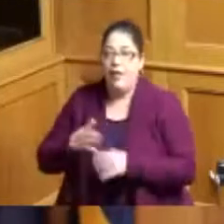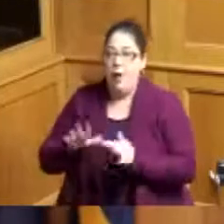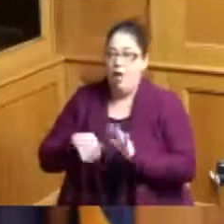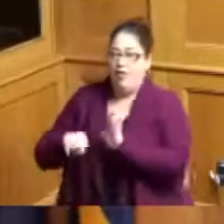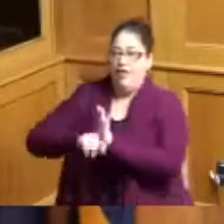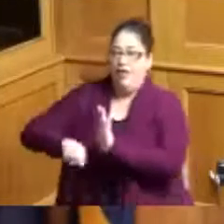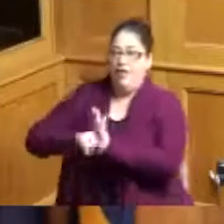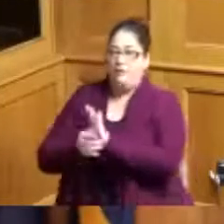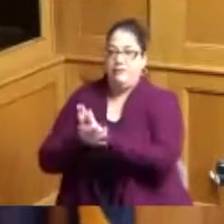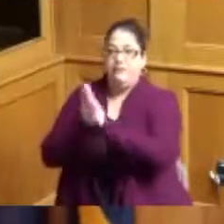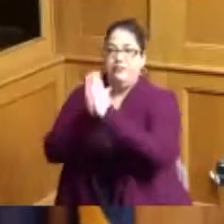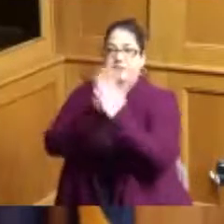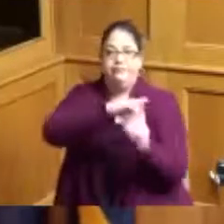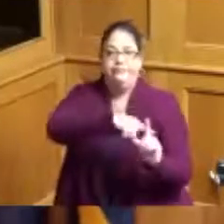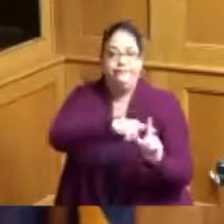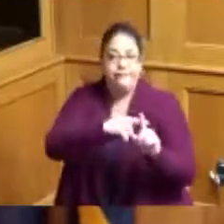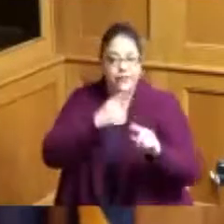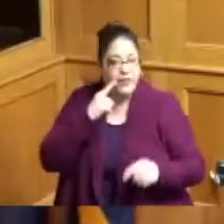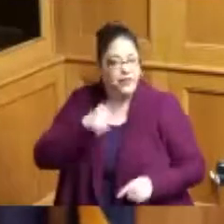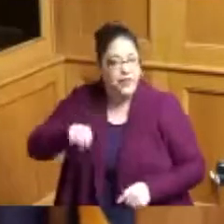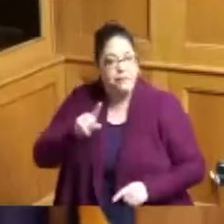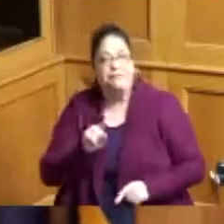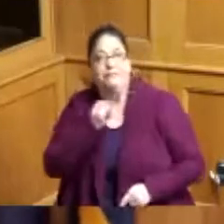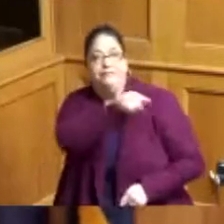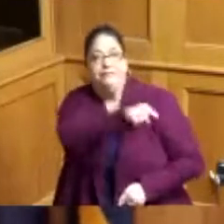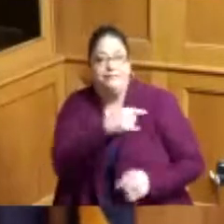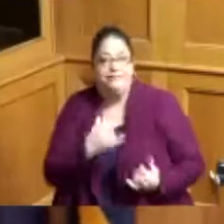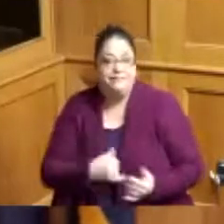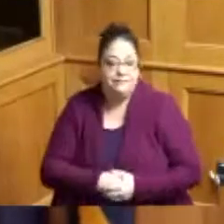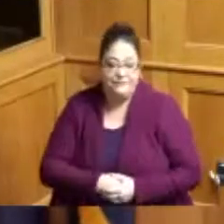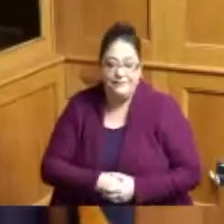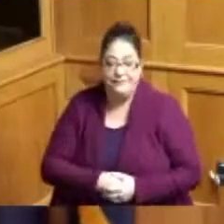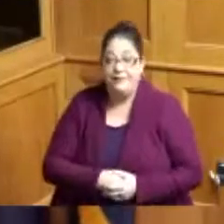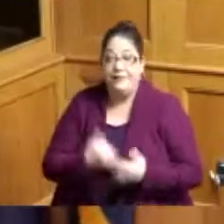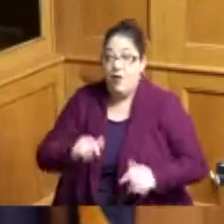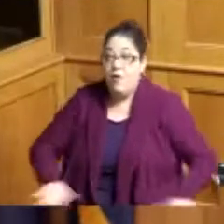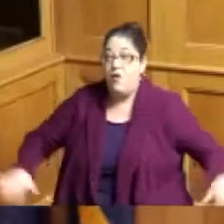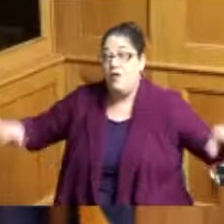our county was brought together everywhere we went and I hope that we keep that spirit